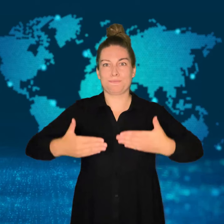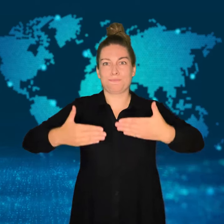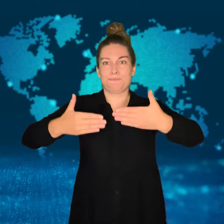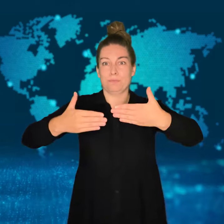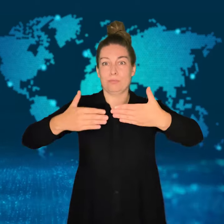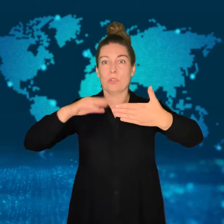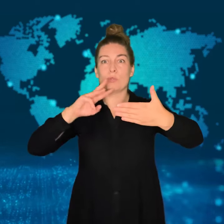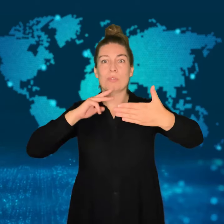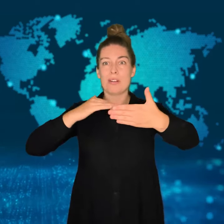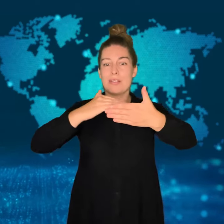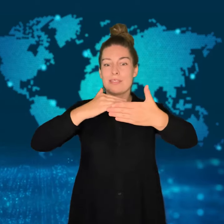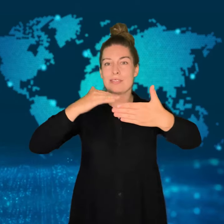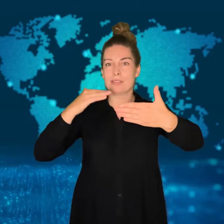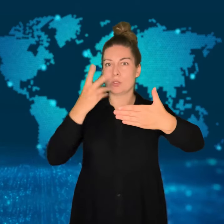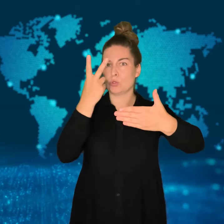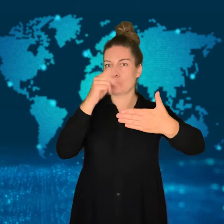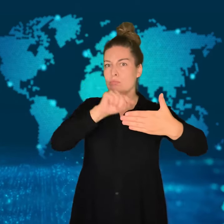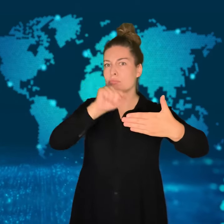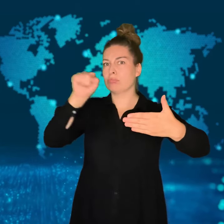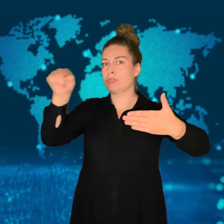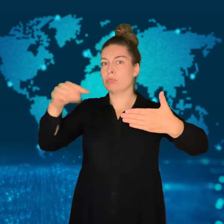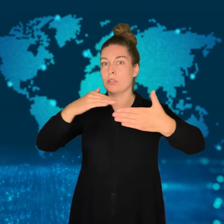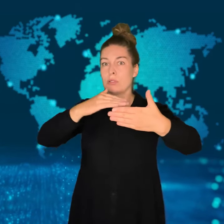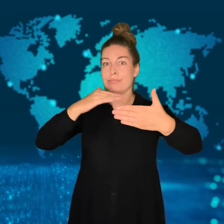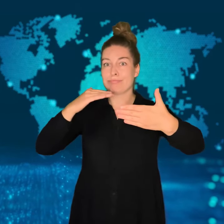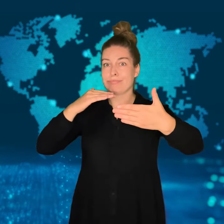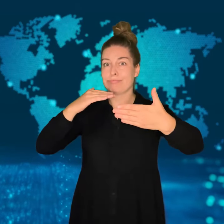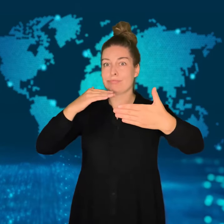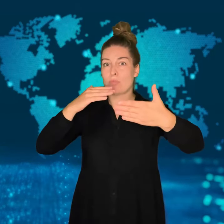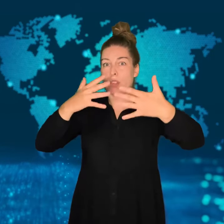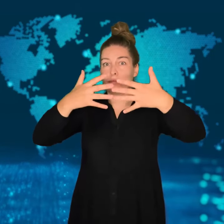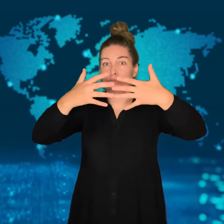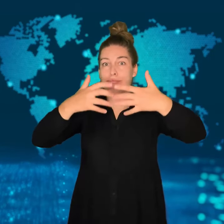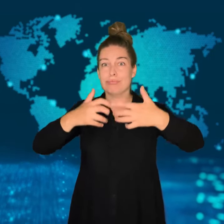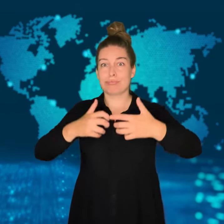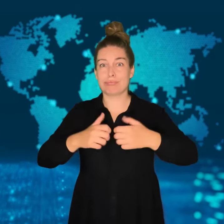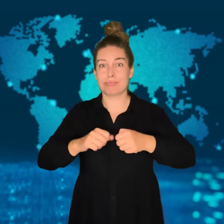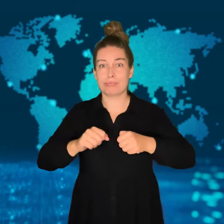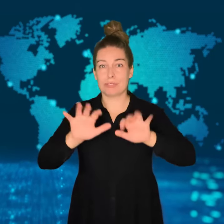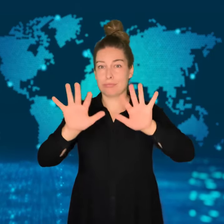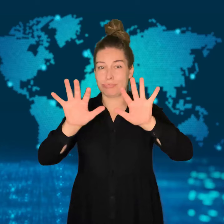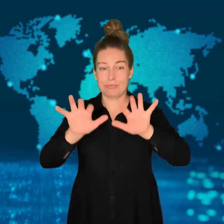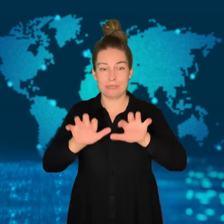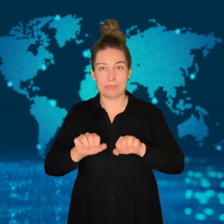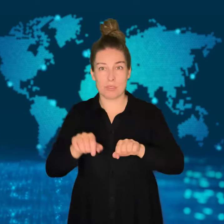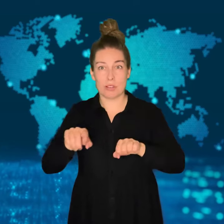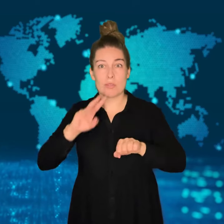Thousands of people are missing following the collapse.